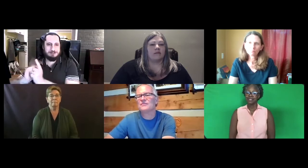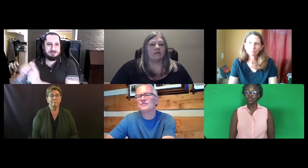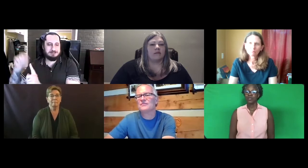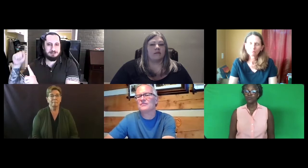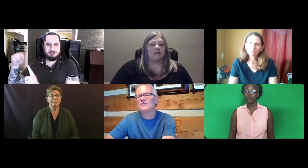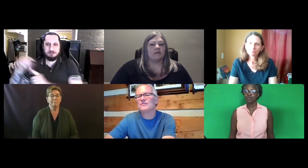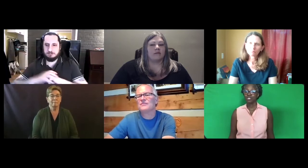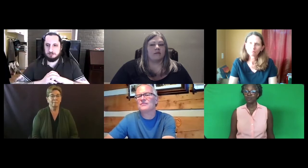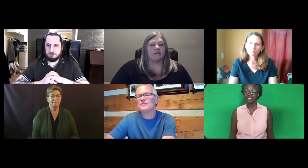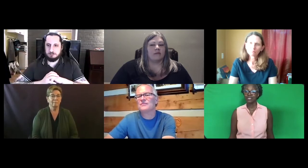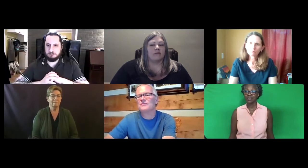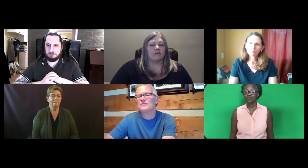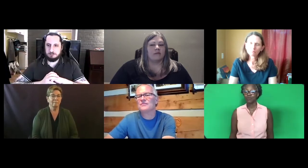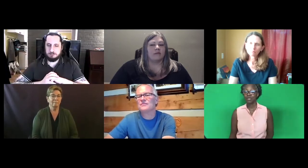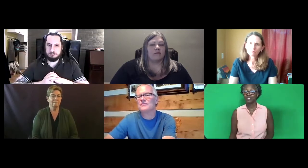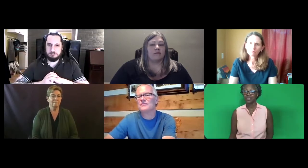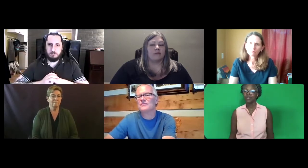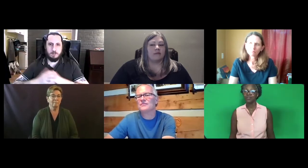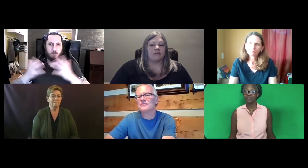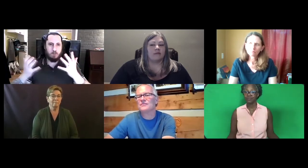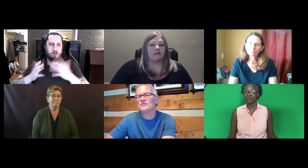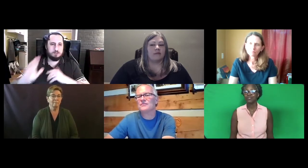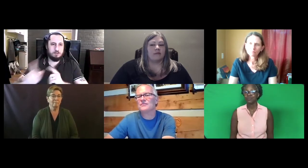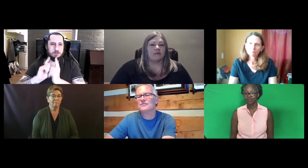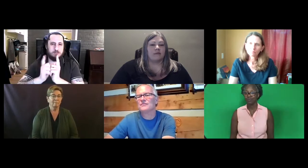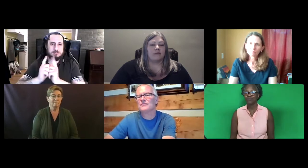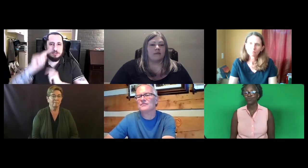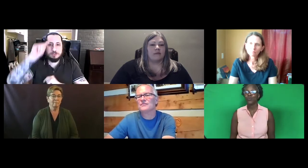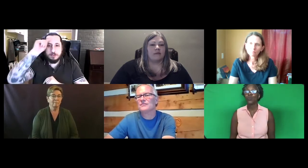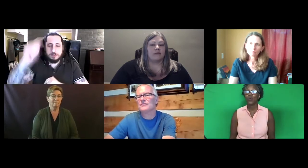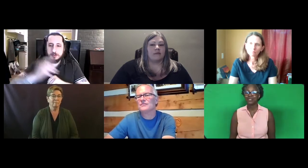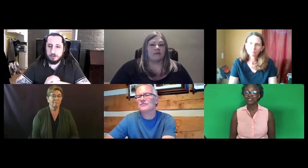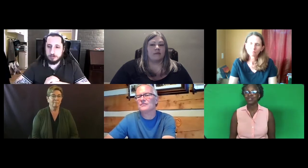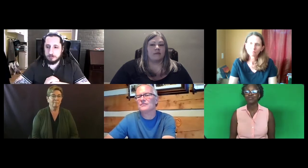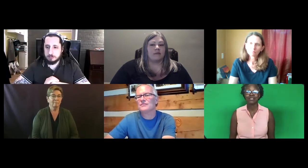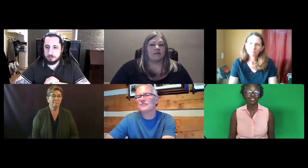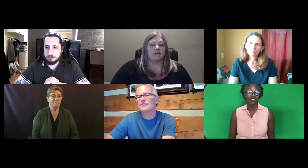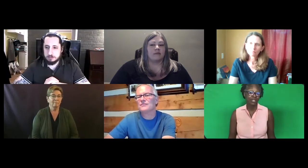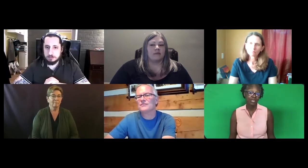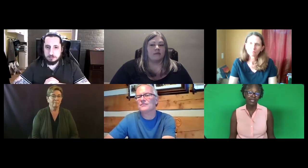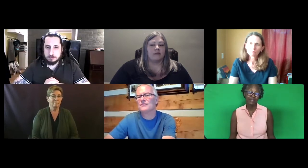So if one were to translate from one to the other, what's their translation theory that